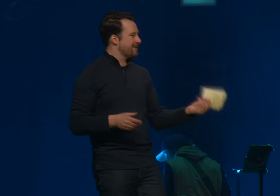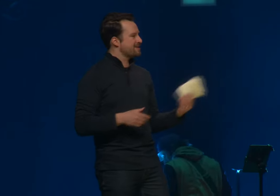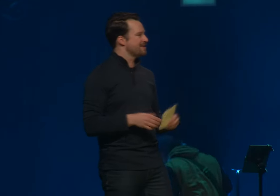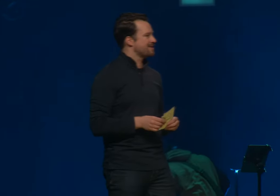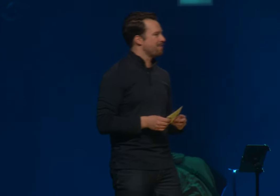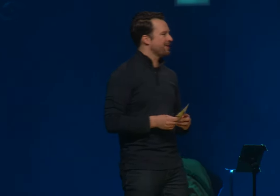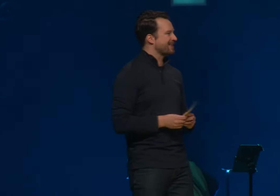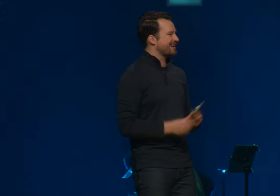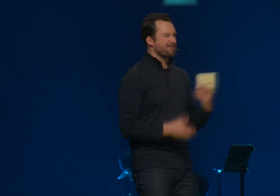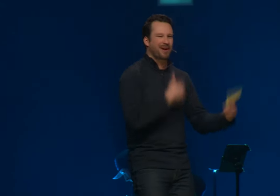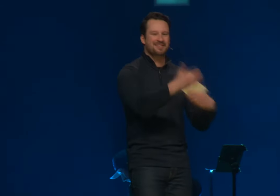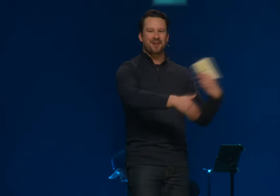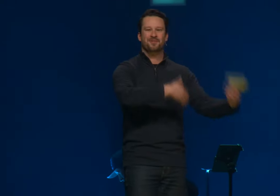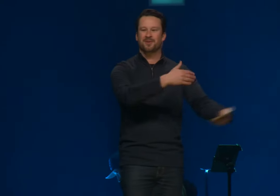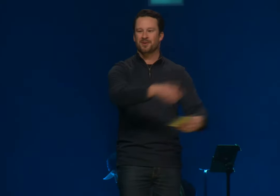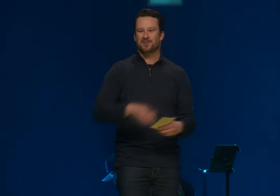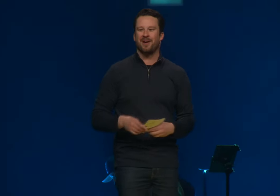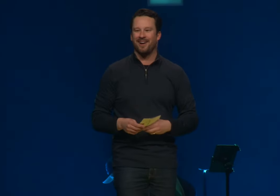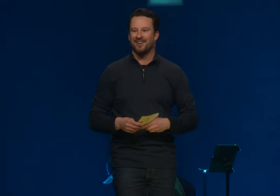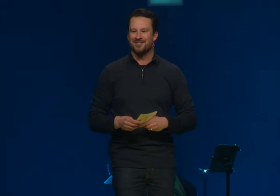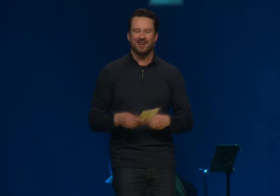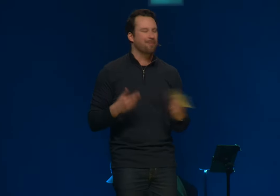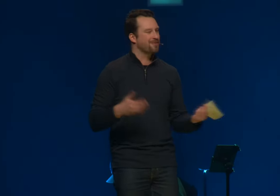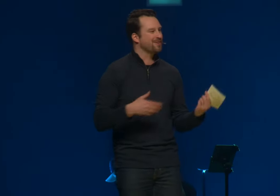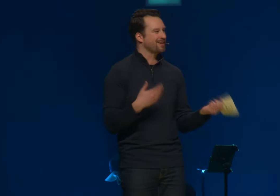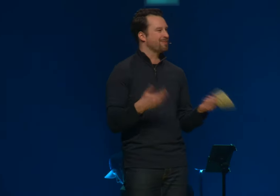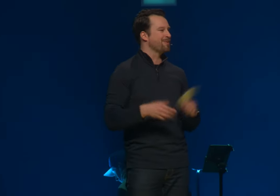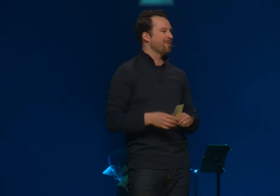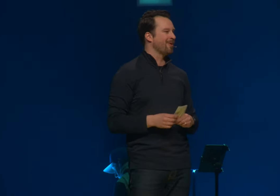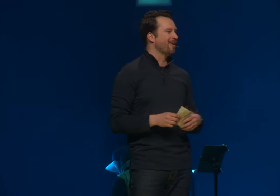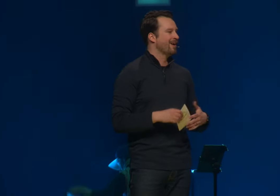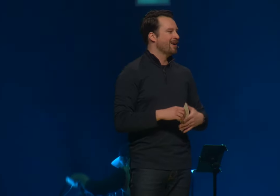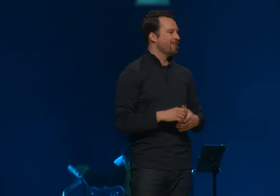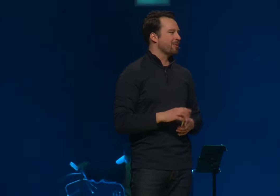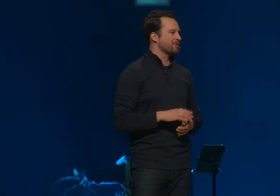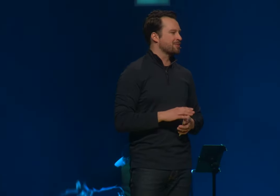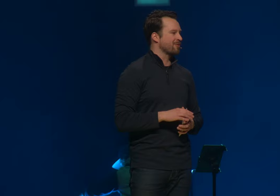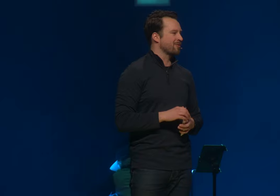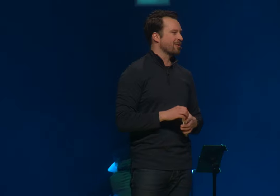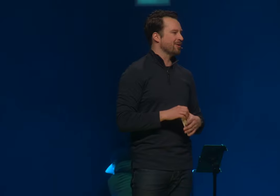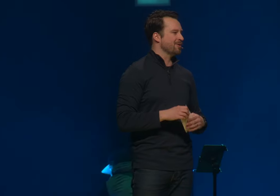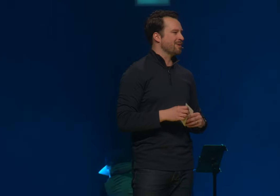this is something that can break down a few of those barriers and help it feel a little bit more approachable for you